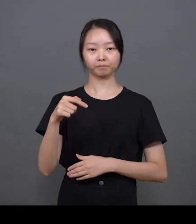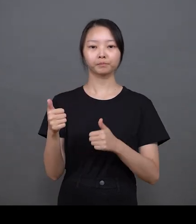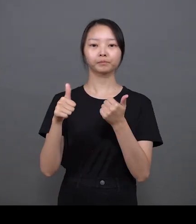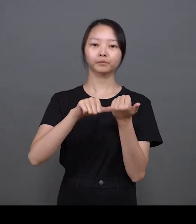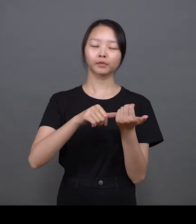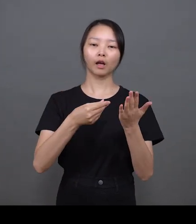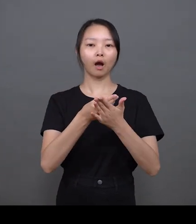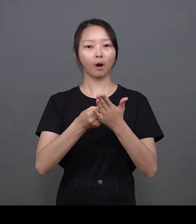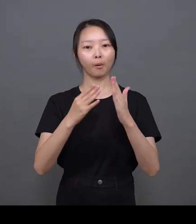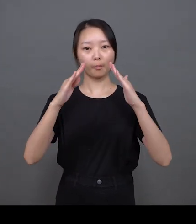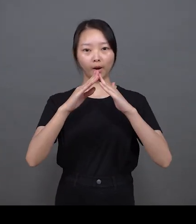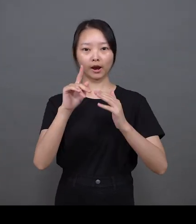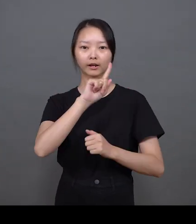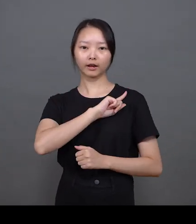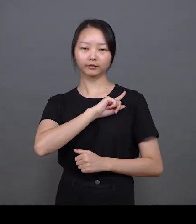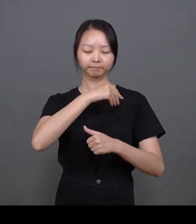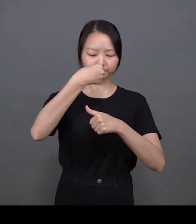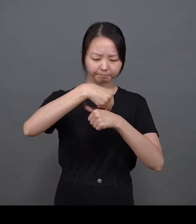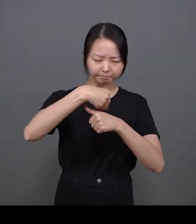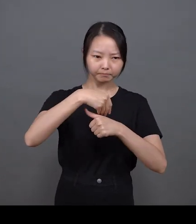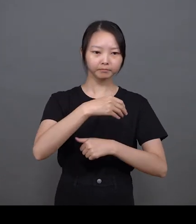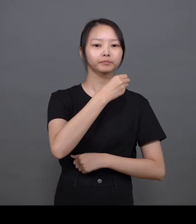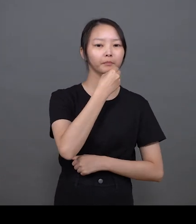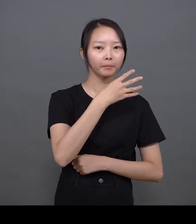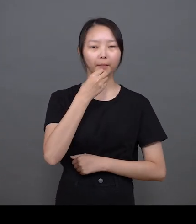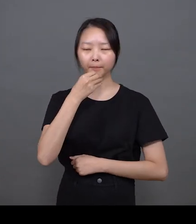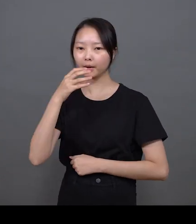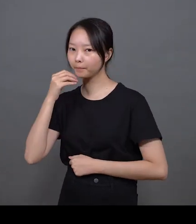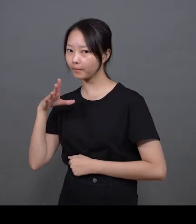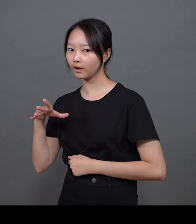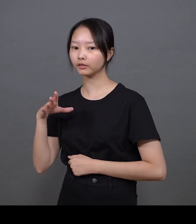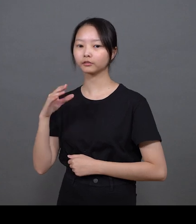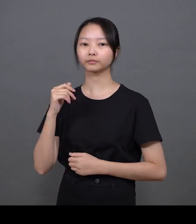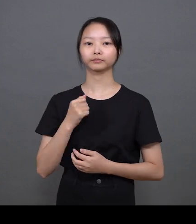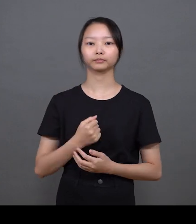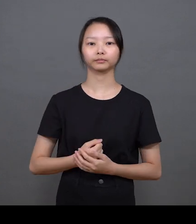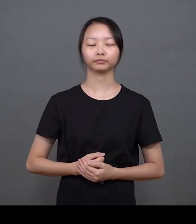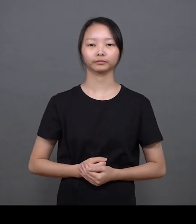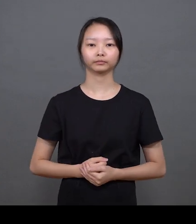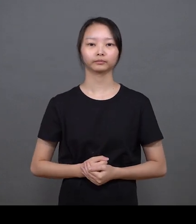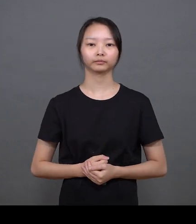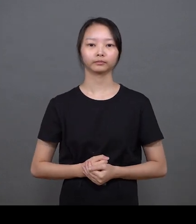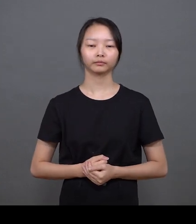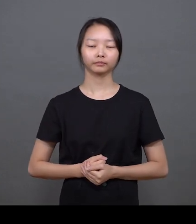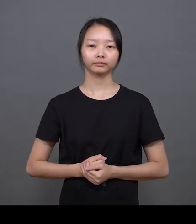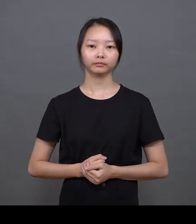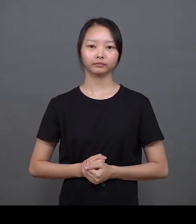relies on the painter’s self-cultivation and experience